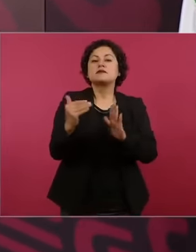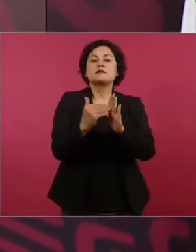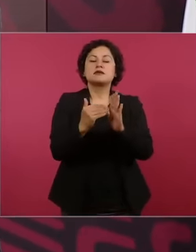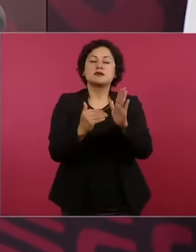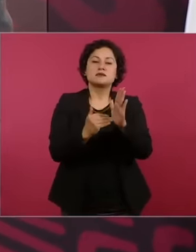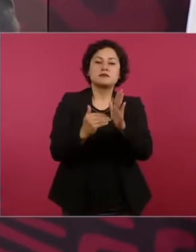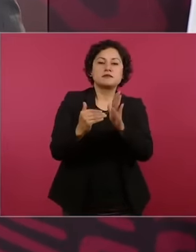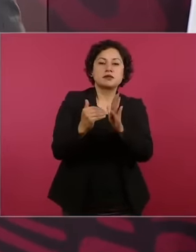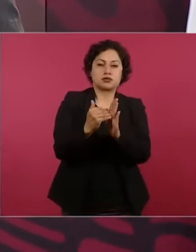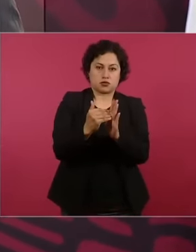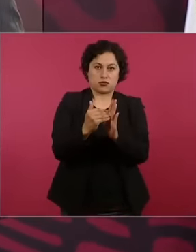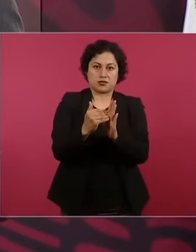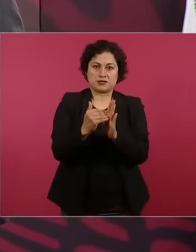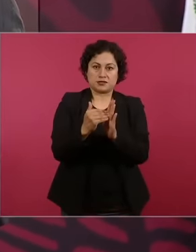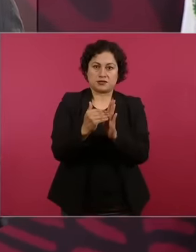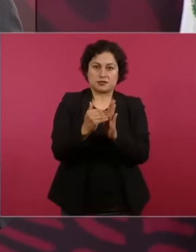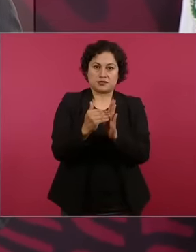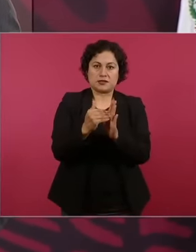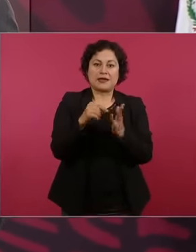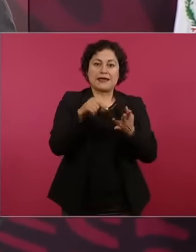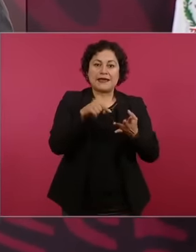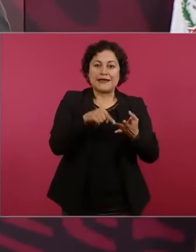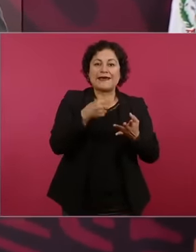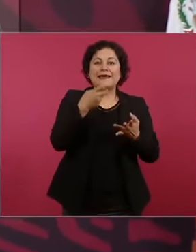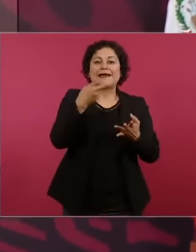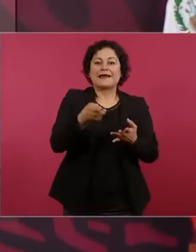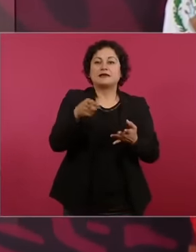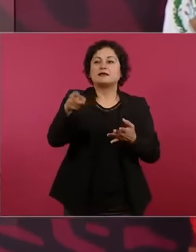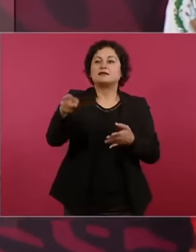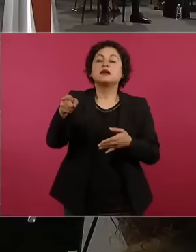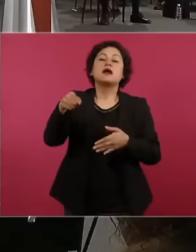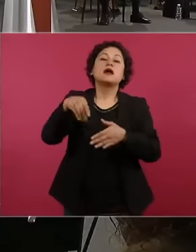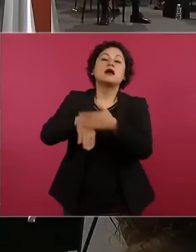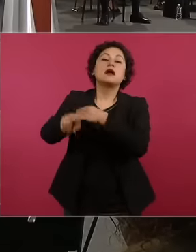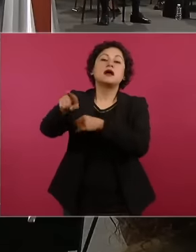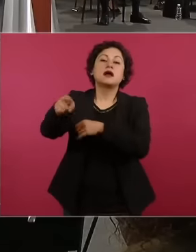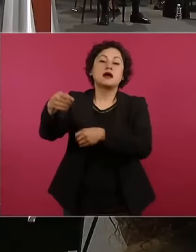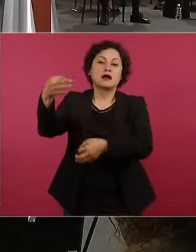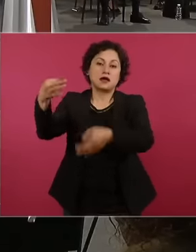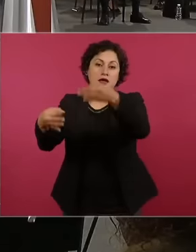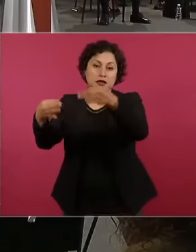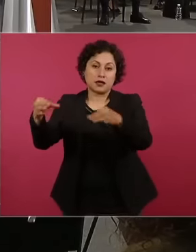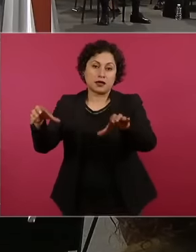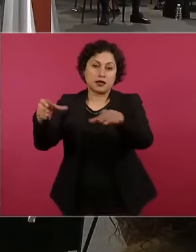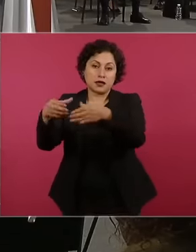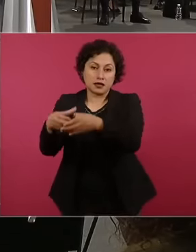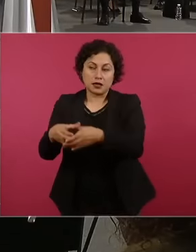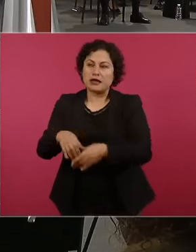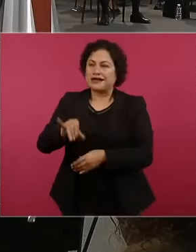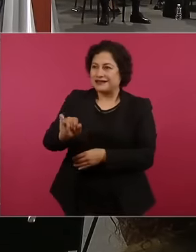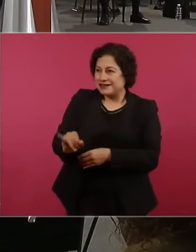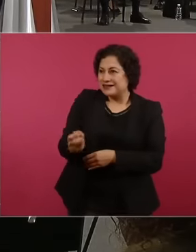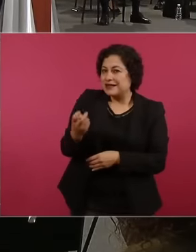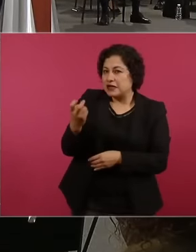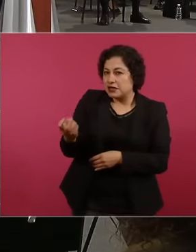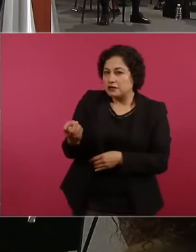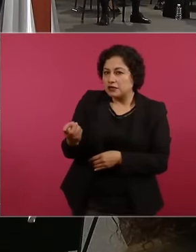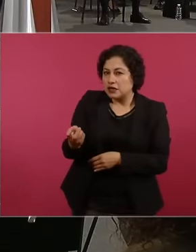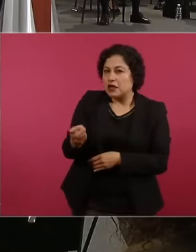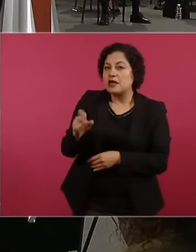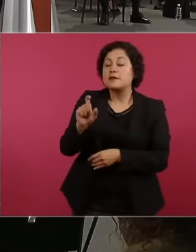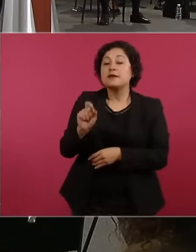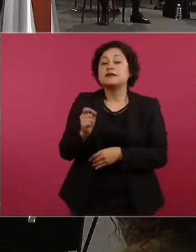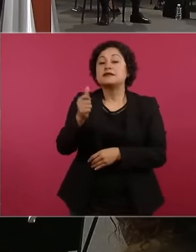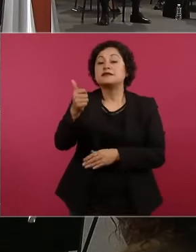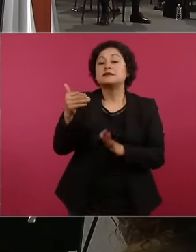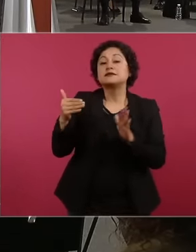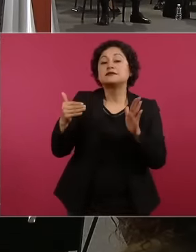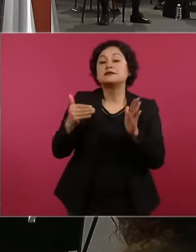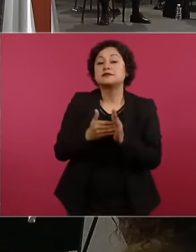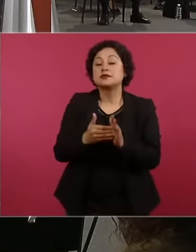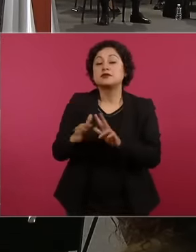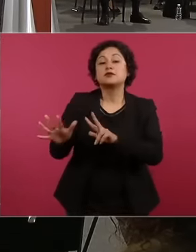court Yes to the second room 26800 million pesos by 2018 26800 million pesos by